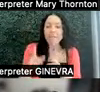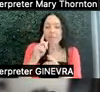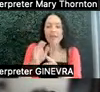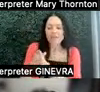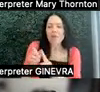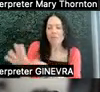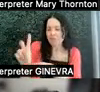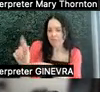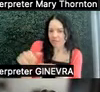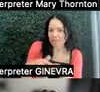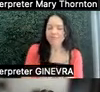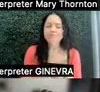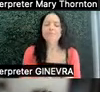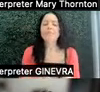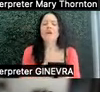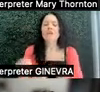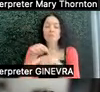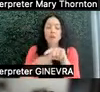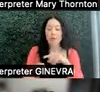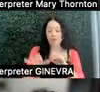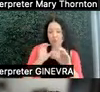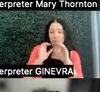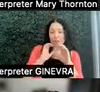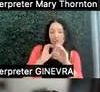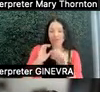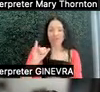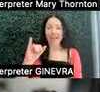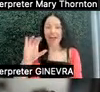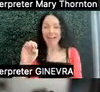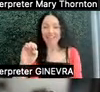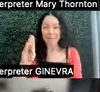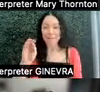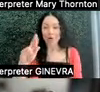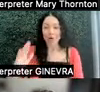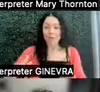And so we go back to our communication-- of the iceberg that we use with communication-- and we think about,